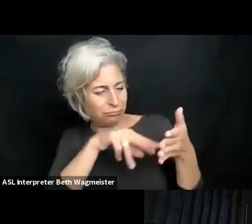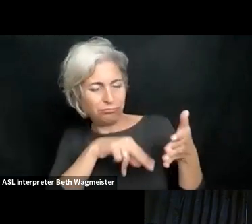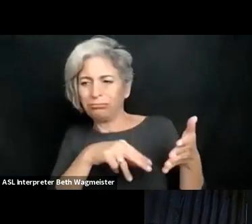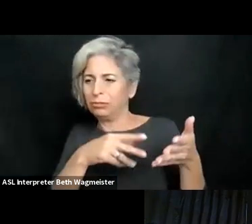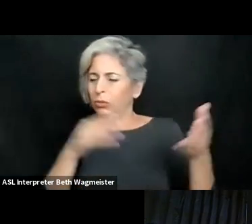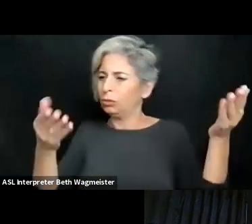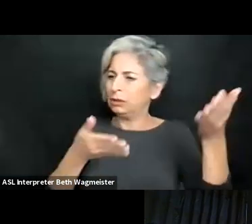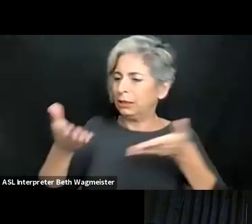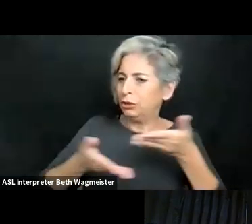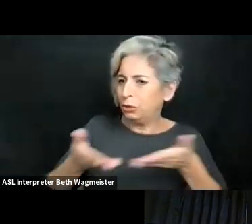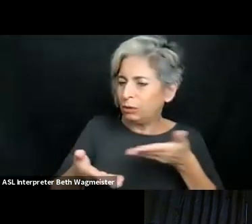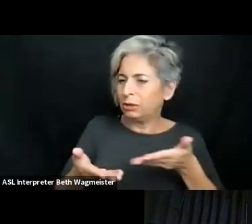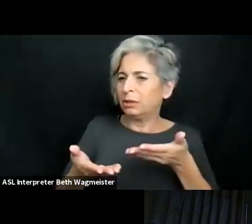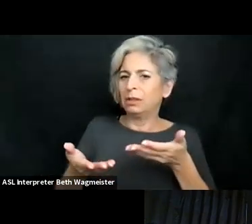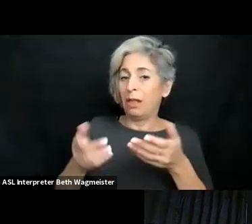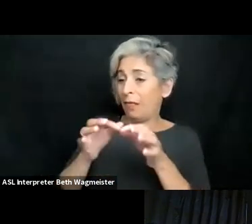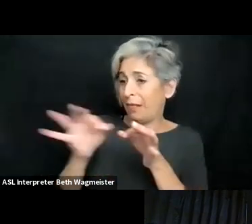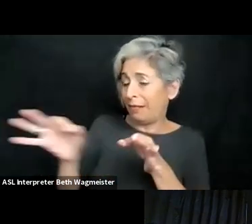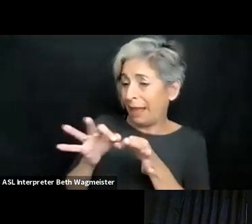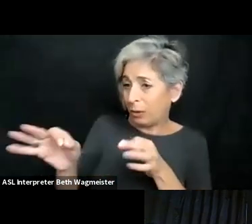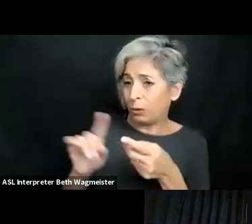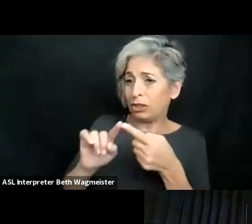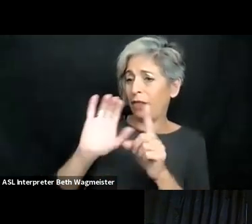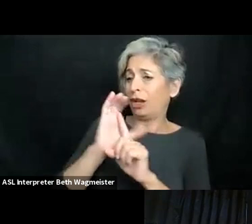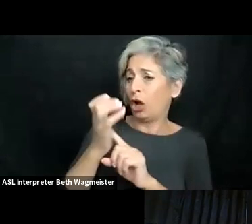Arabic, so can I make Arabic content accessible? That's another